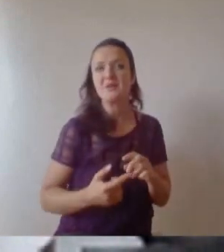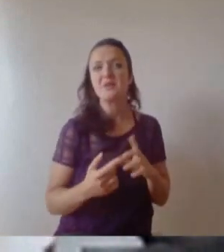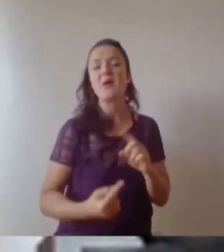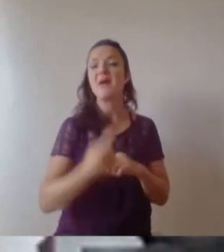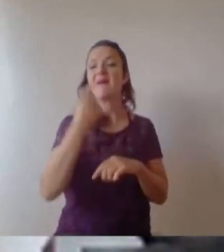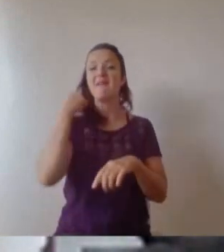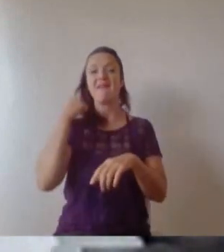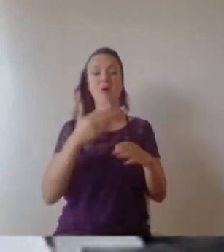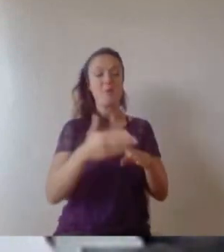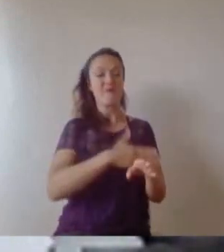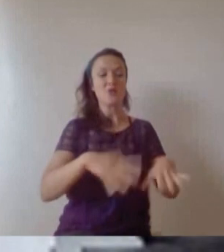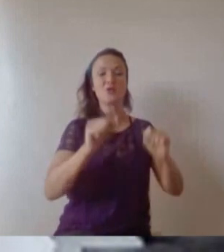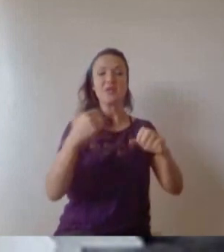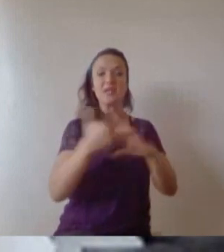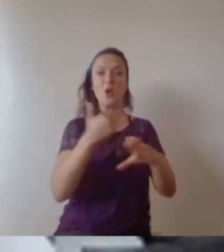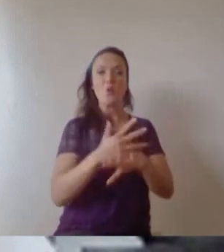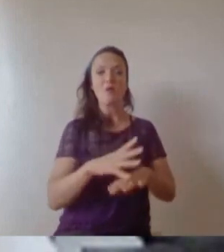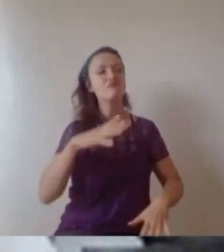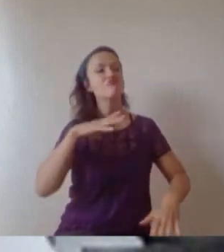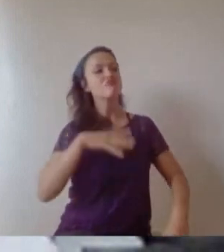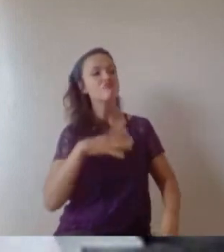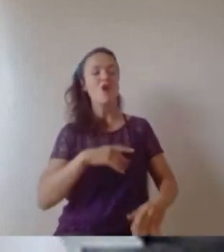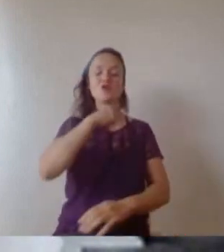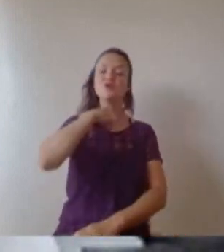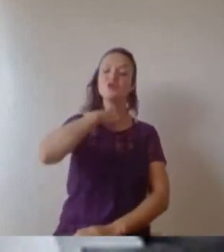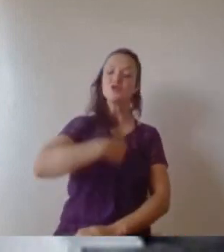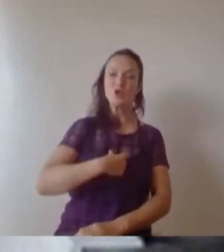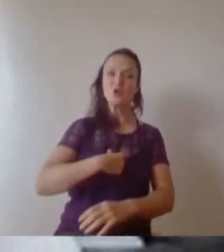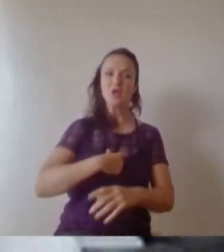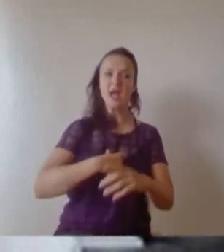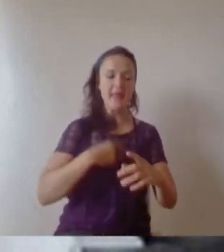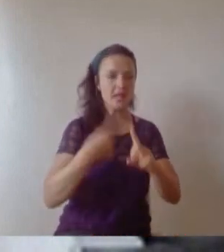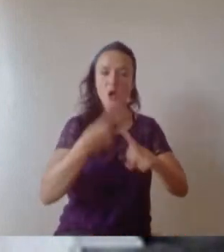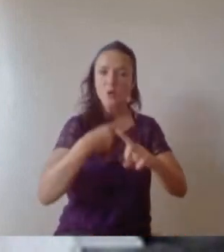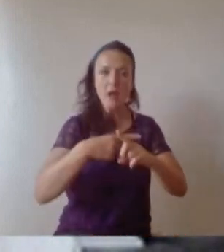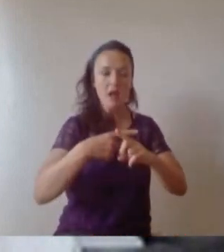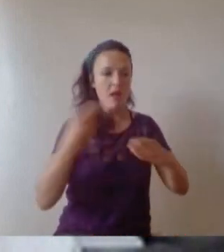that, to managing as team of seasoned engineers and although it was a